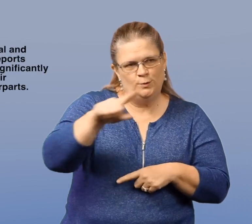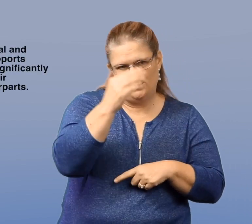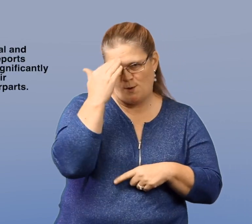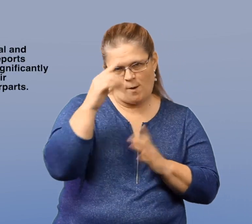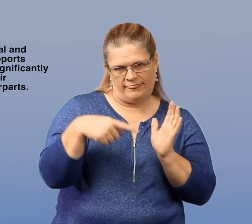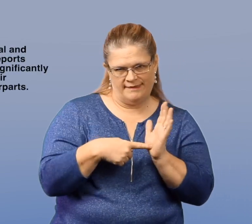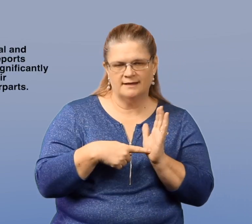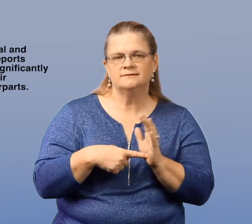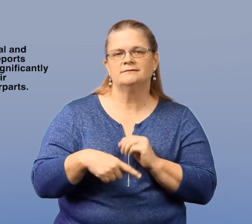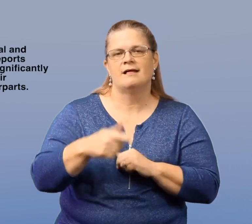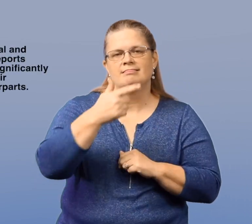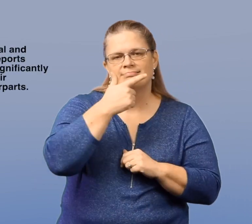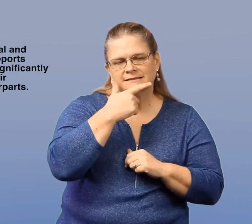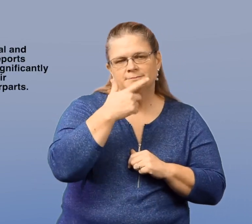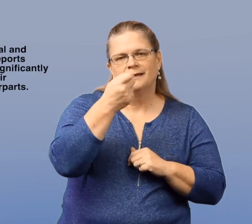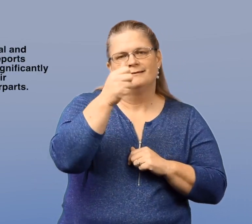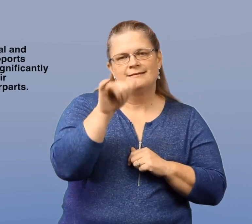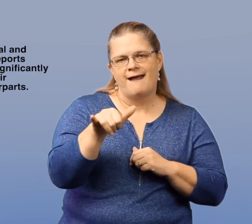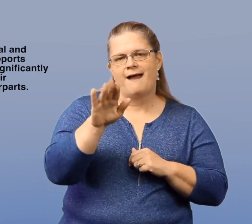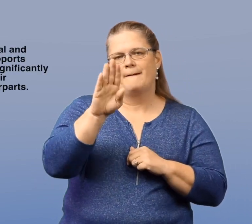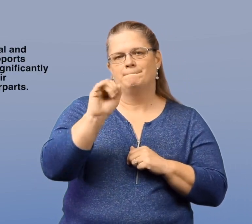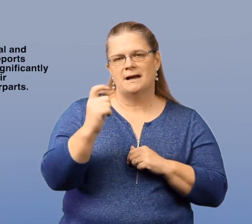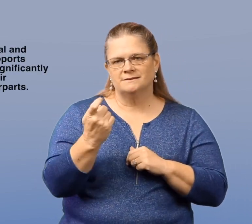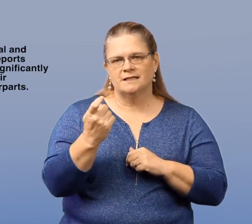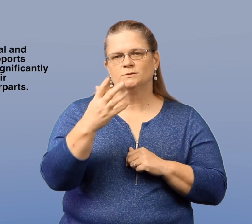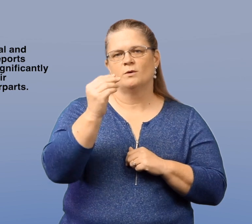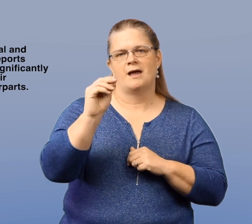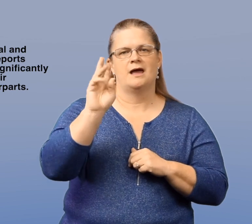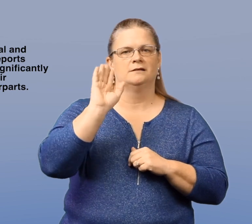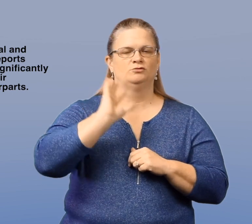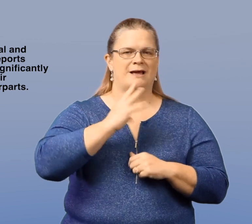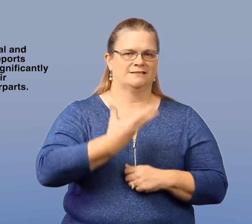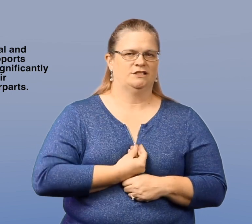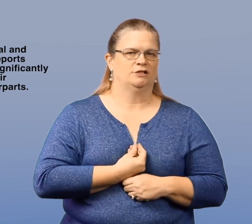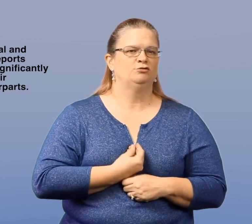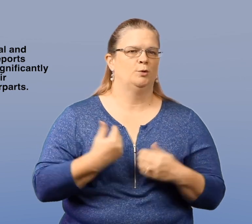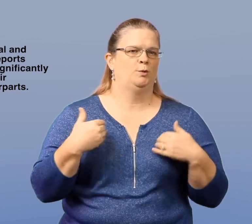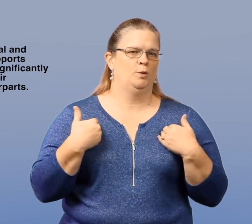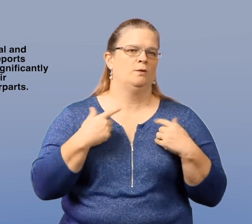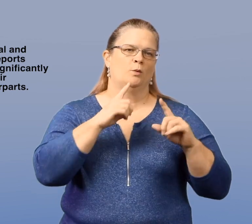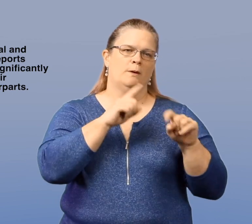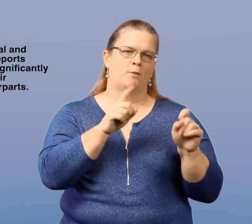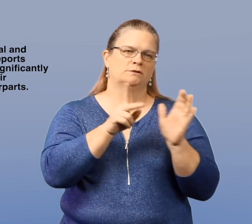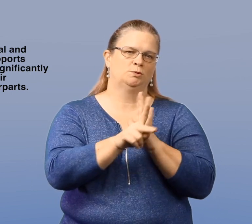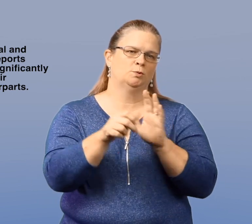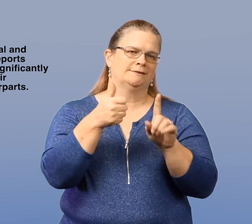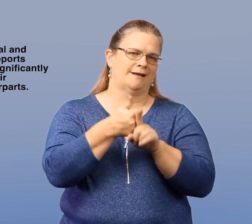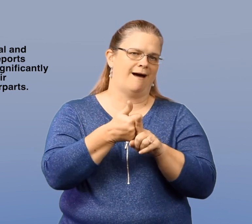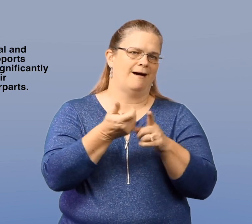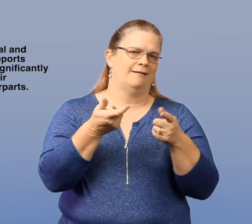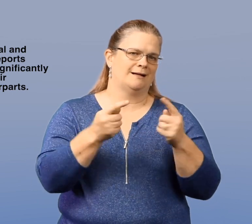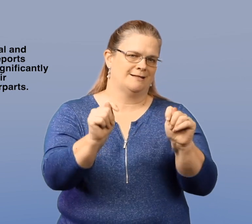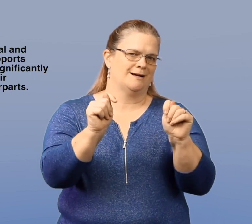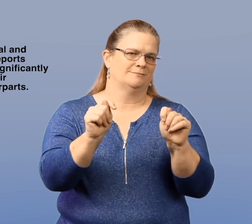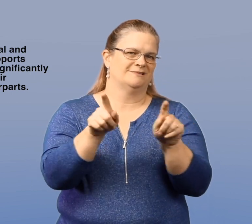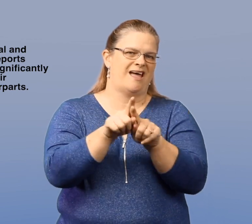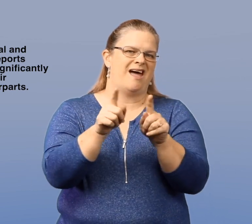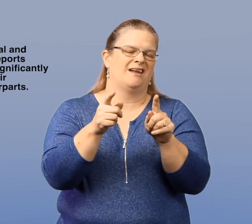Also, which I'm sure you are aware of, lesbian, gay, bisexual and transgendered youth report suicide attempts